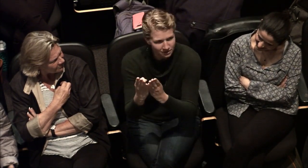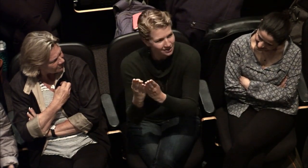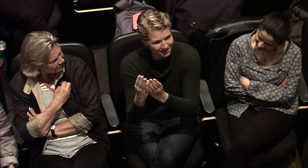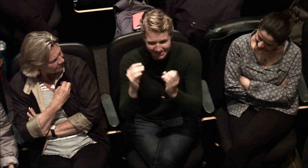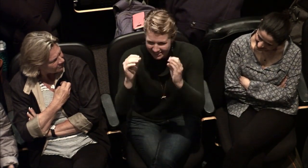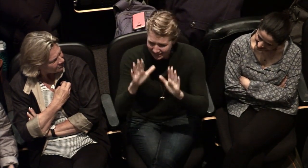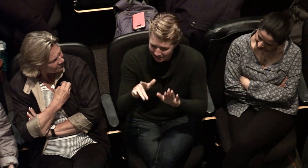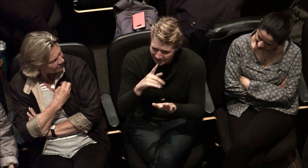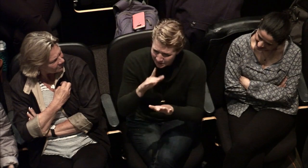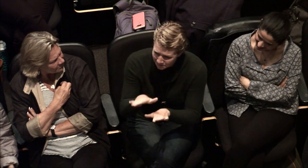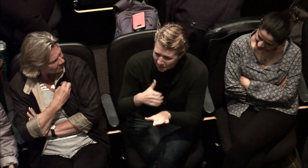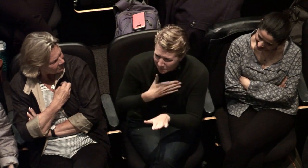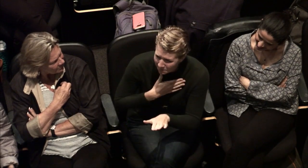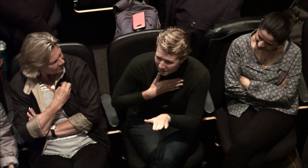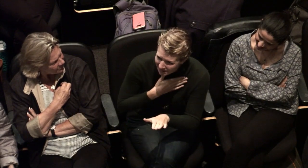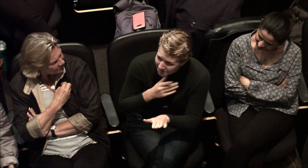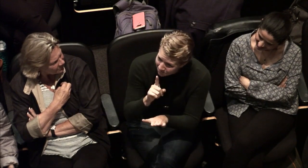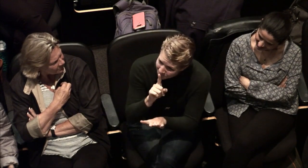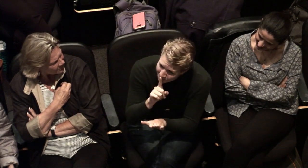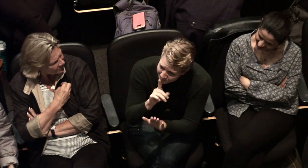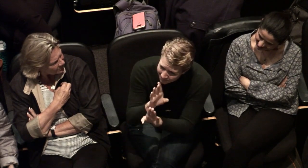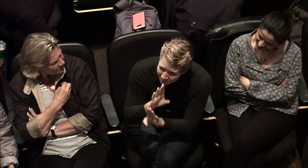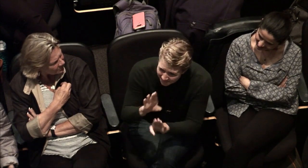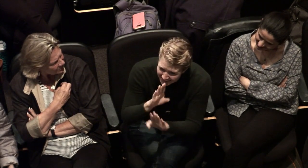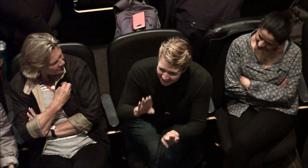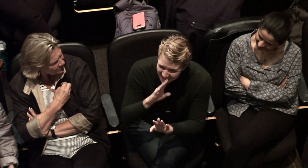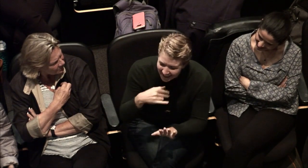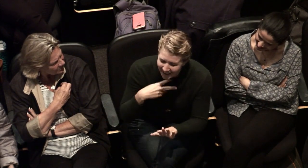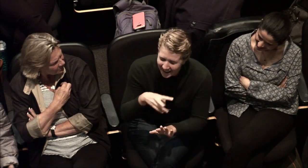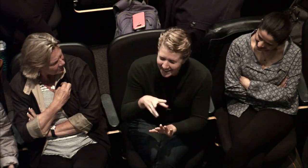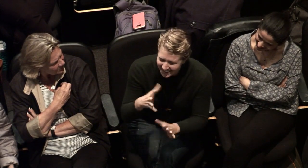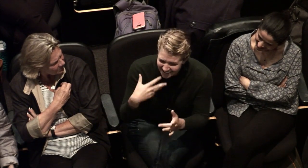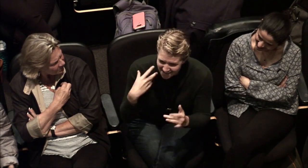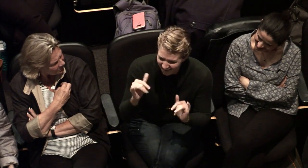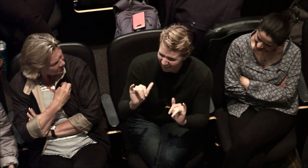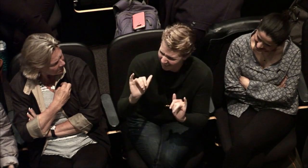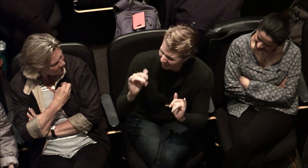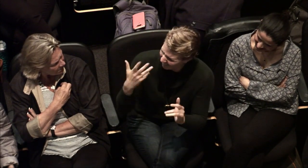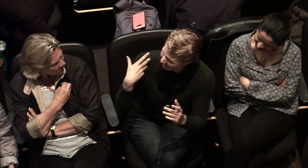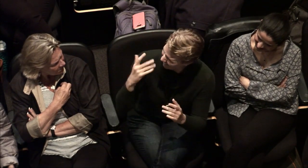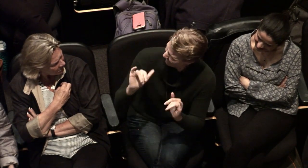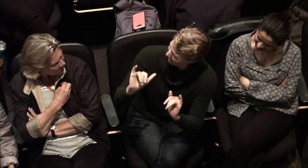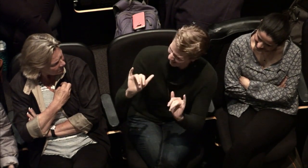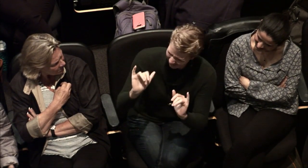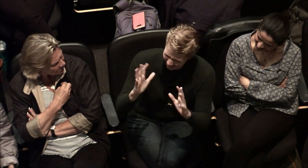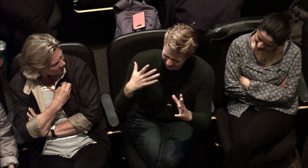moving my mouth and then the teacher said "Shh, Tory you're loud," and then I was